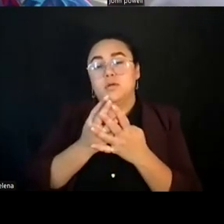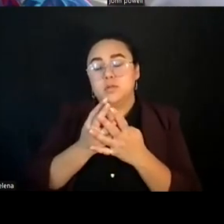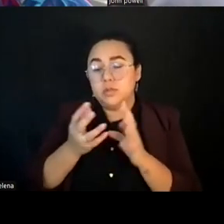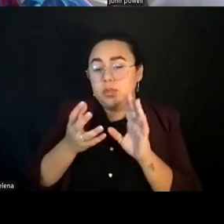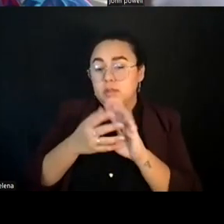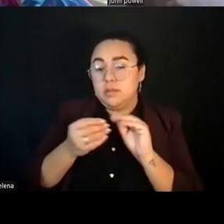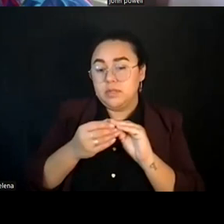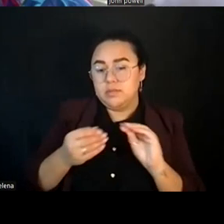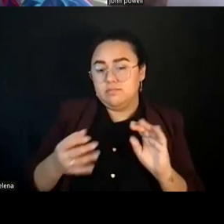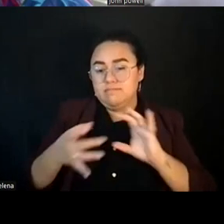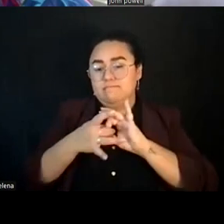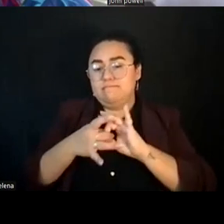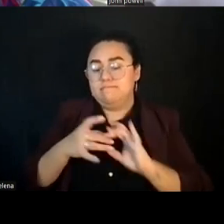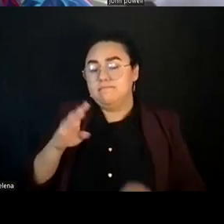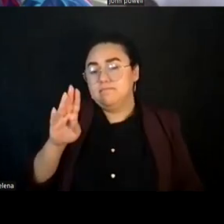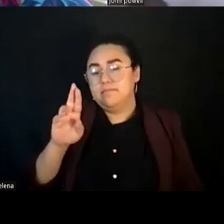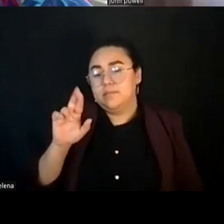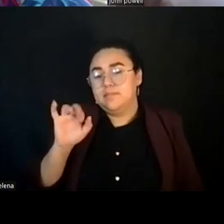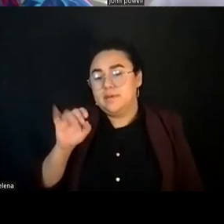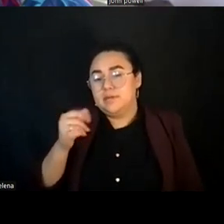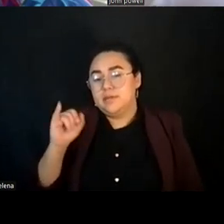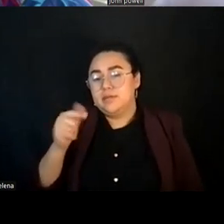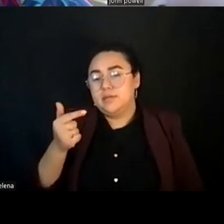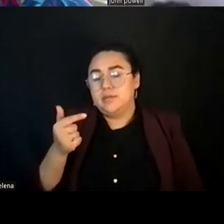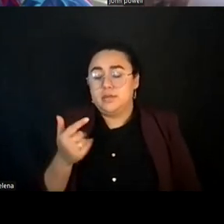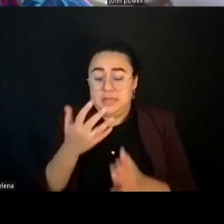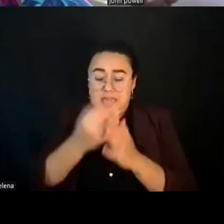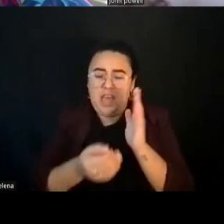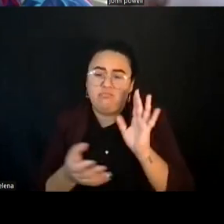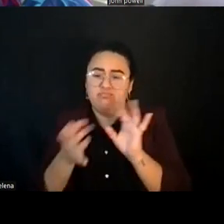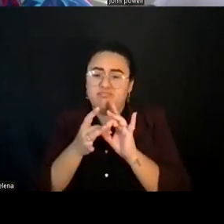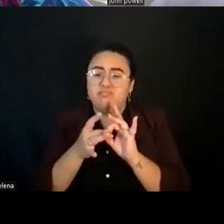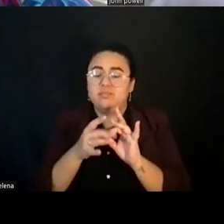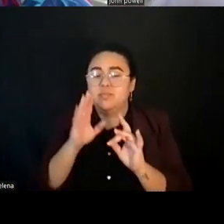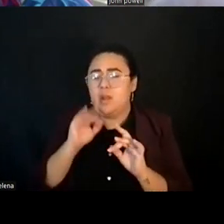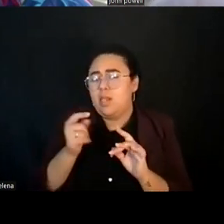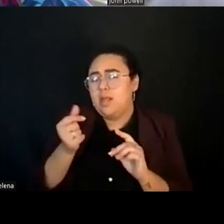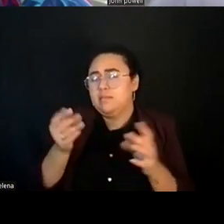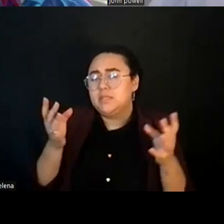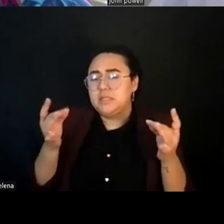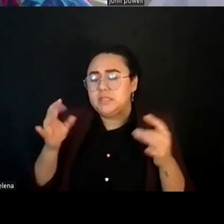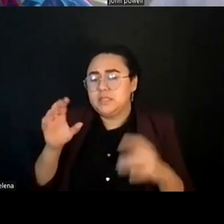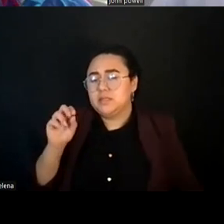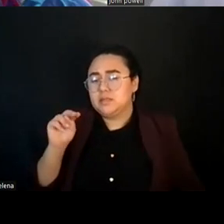And that was somewhat controversial. I want to come back to that, because you asked where there's some, you know, maybe challenges even push back.